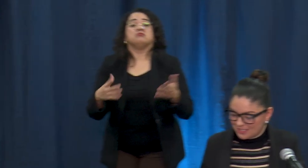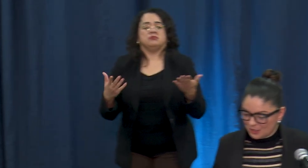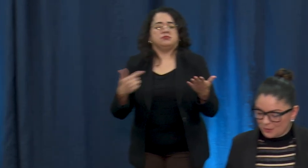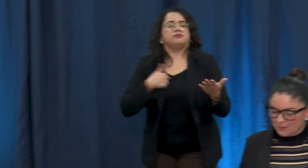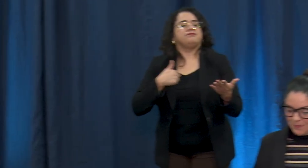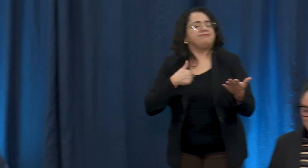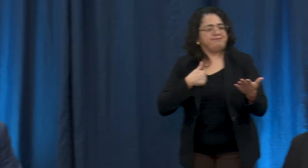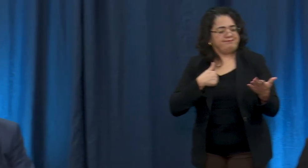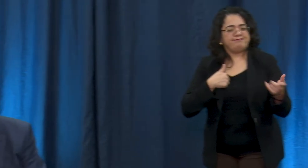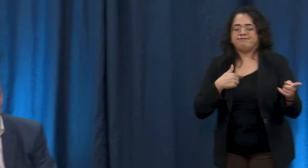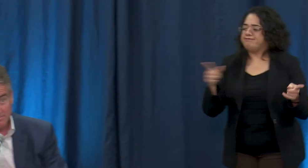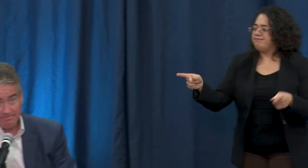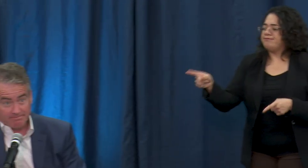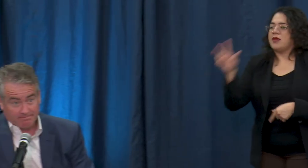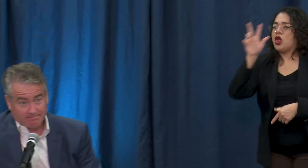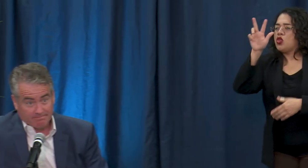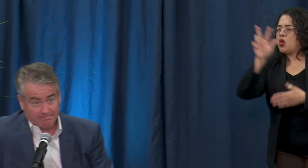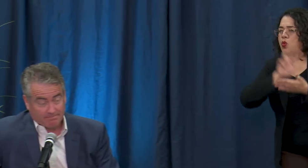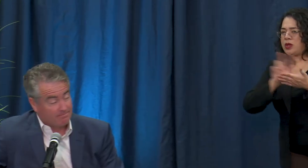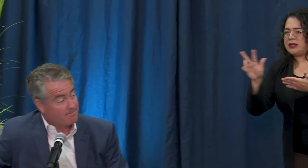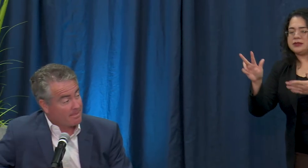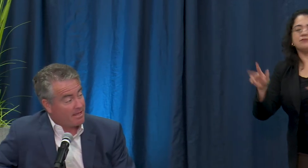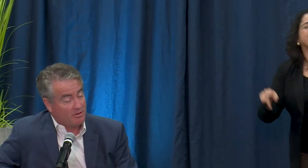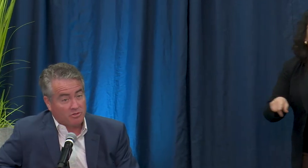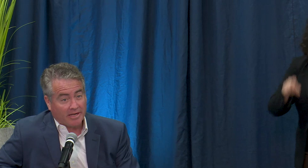about 3 weeks and they're trying